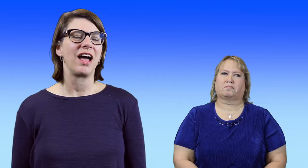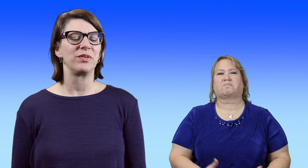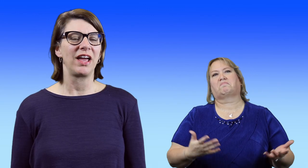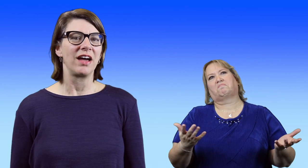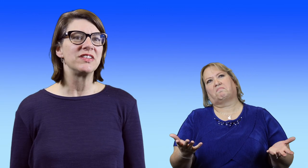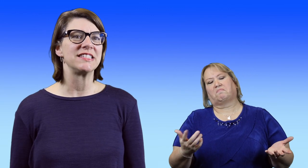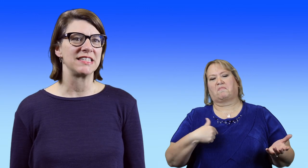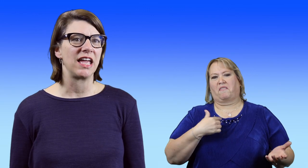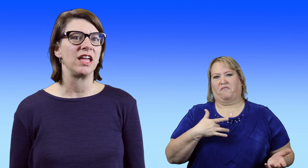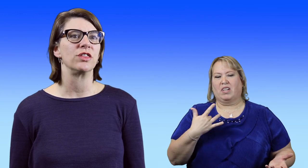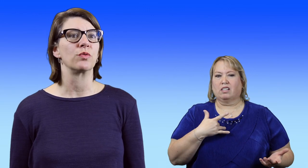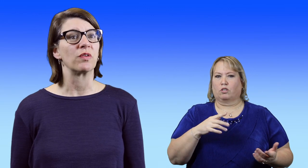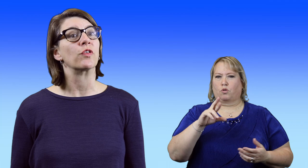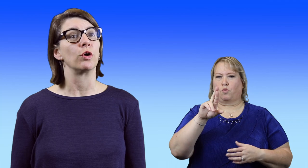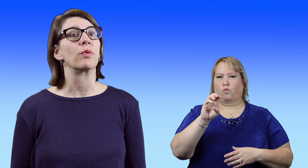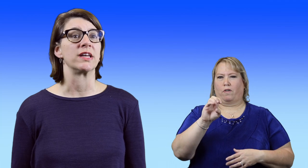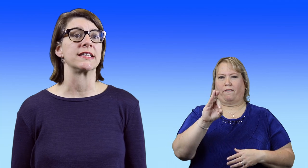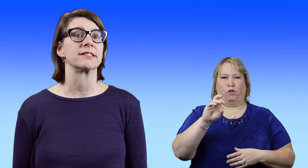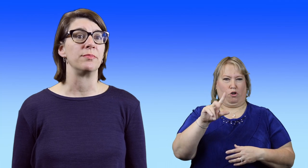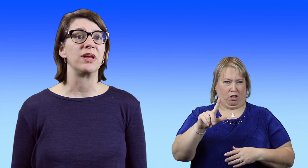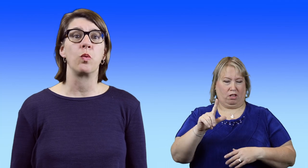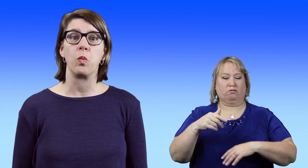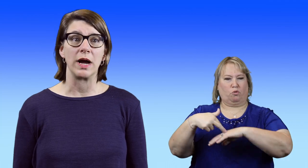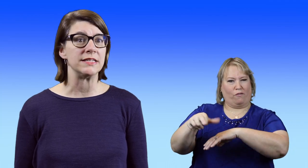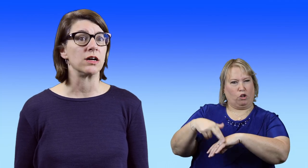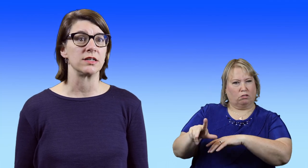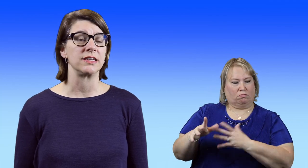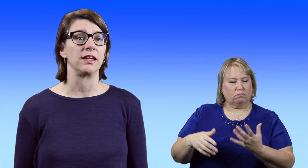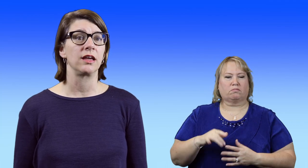I would have to say the referral process can be quite daunting.